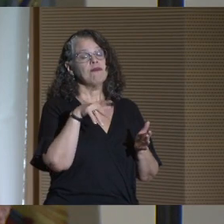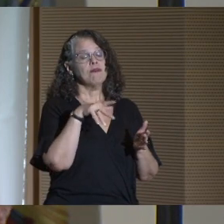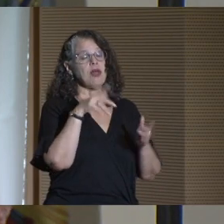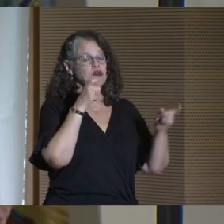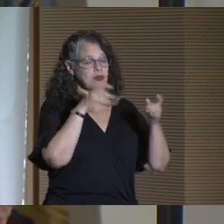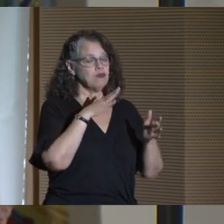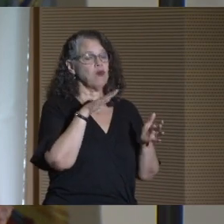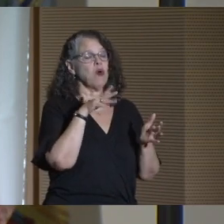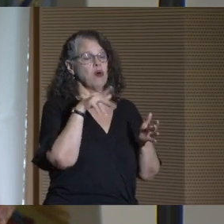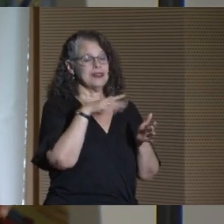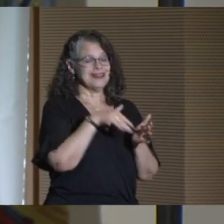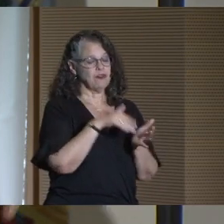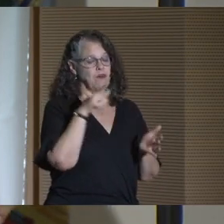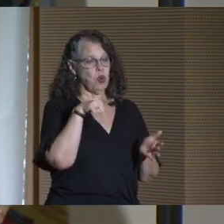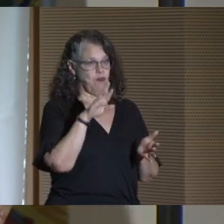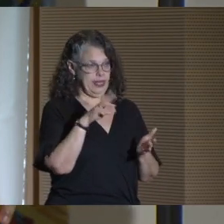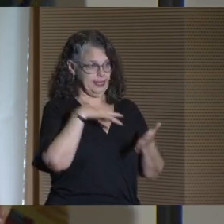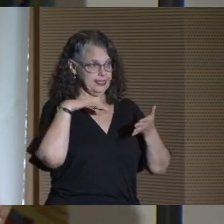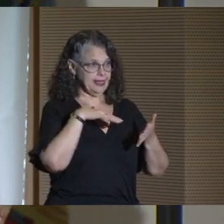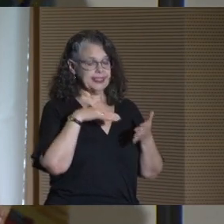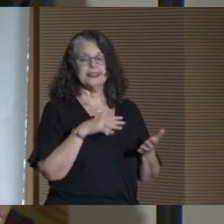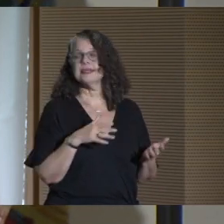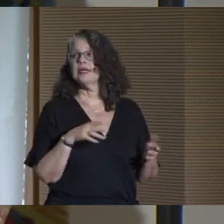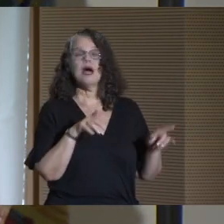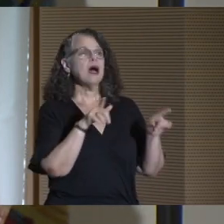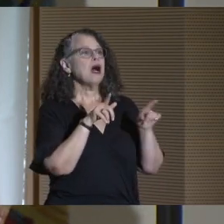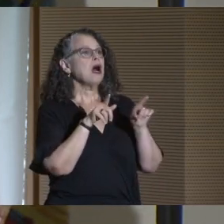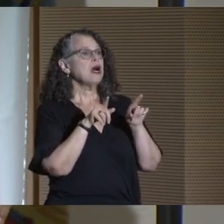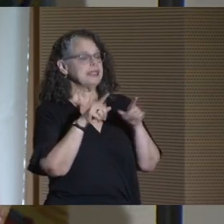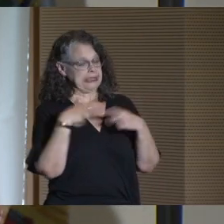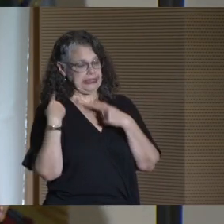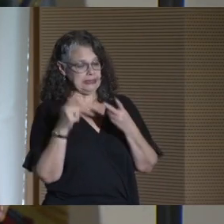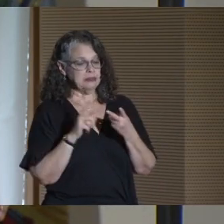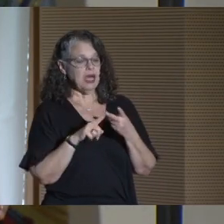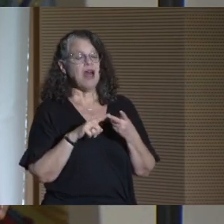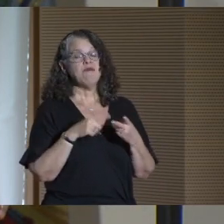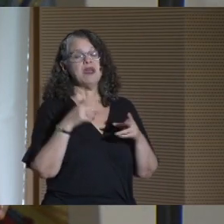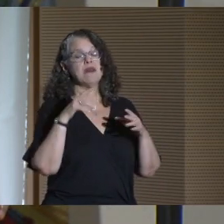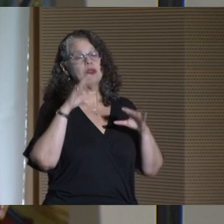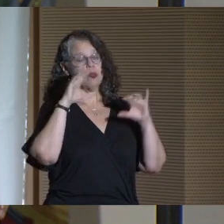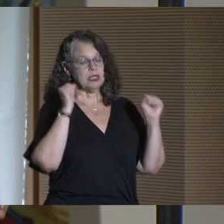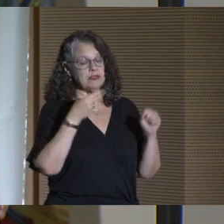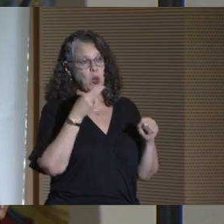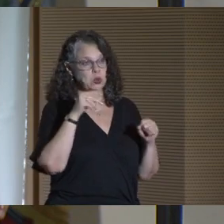Since, I've been honored to serve as president of Hostos Community College and of Queens College